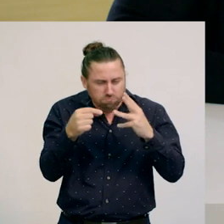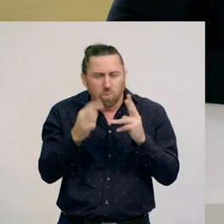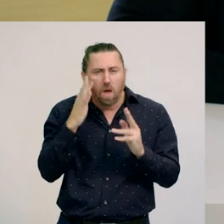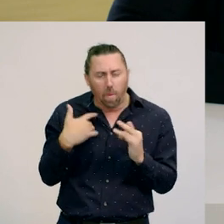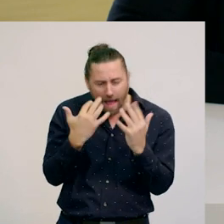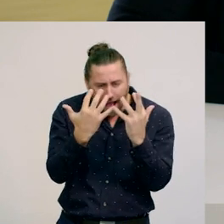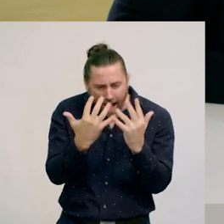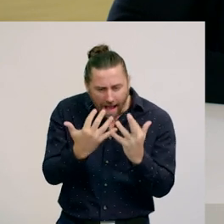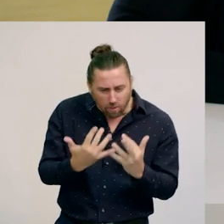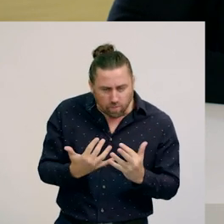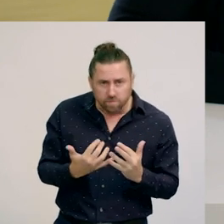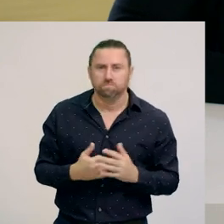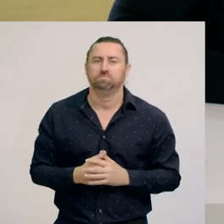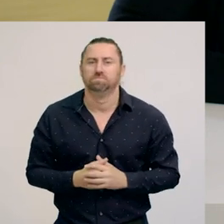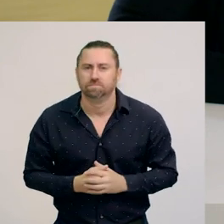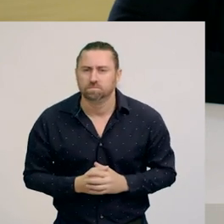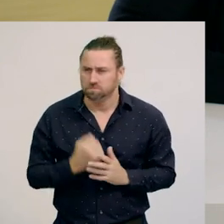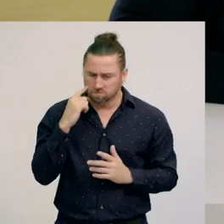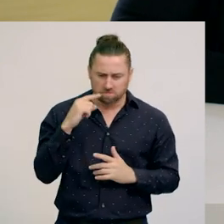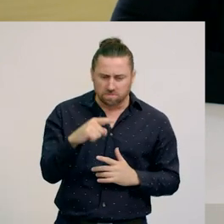Lets’ look at this handful of teddy bears.